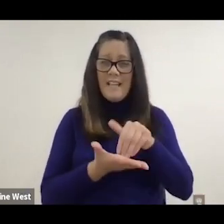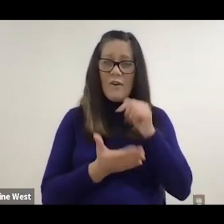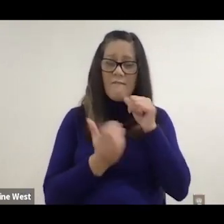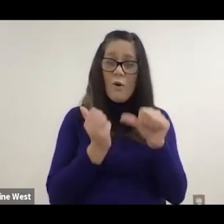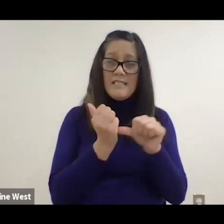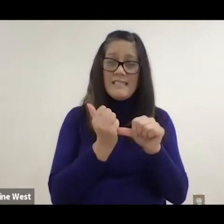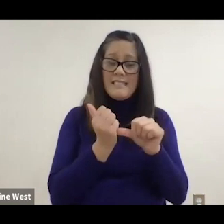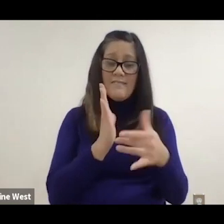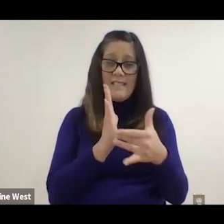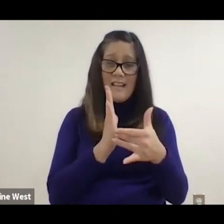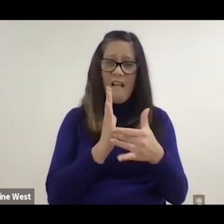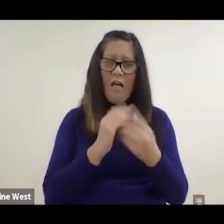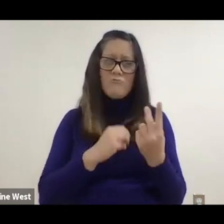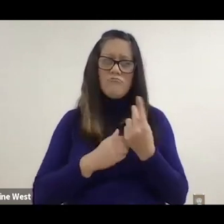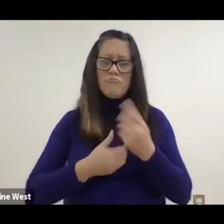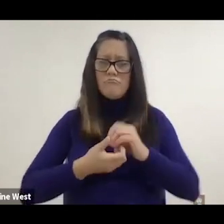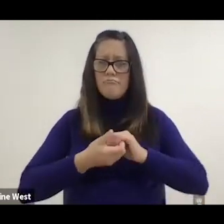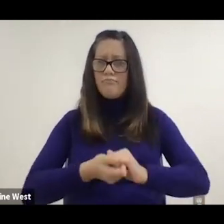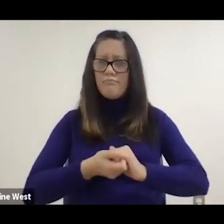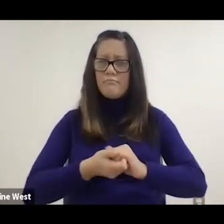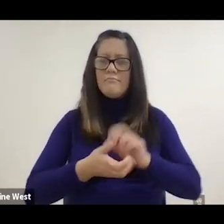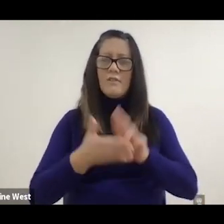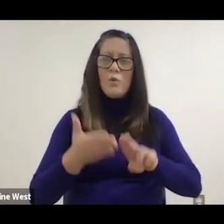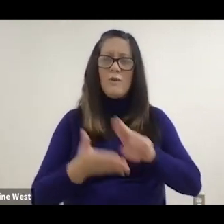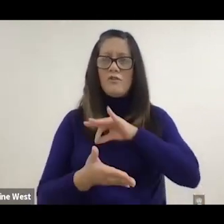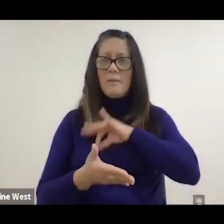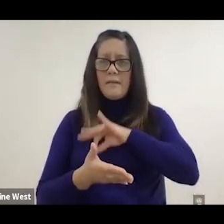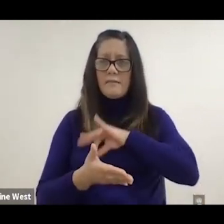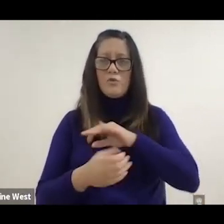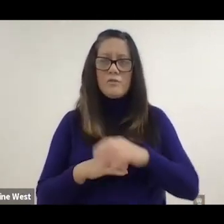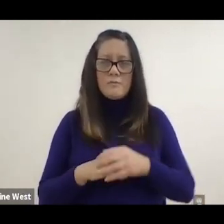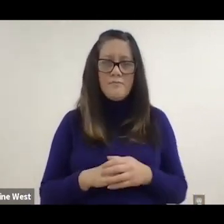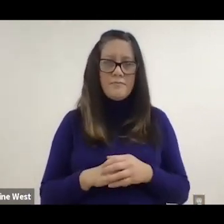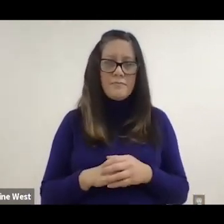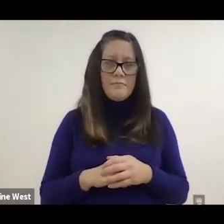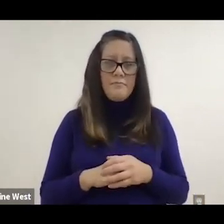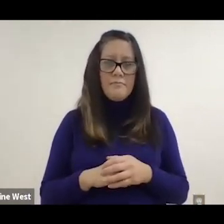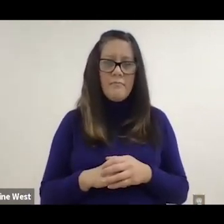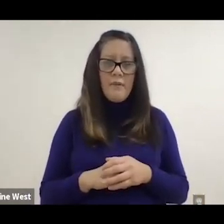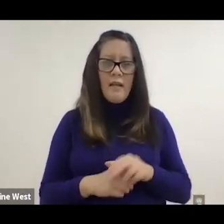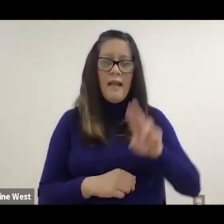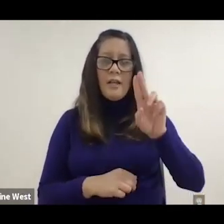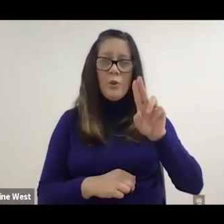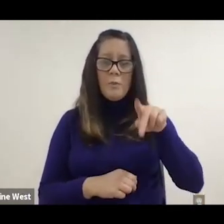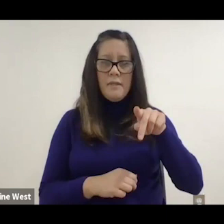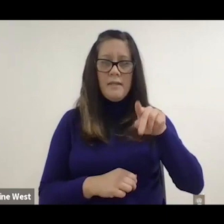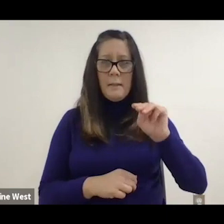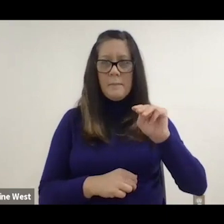which is a partnership between University of Pittsburgh and UPMC health system. Also,